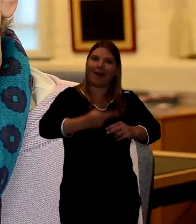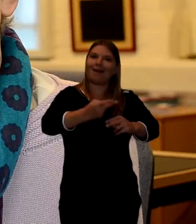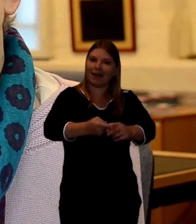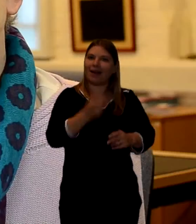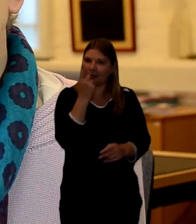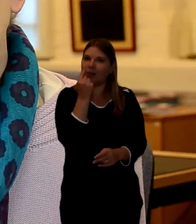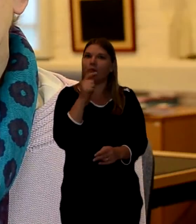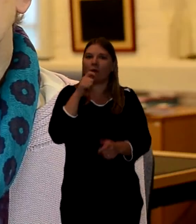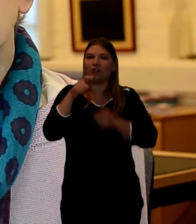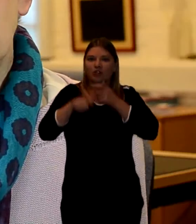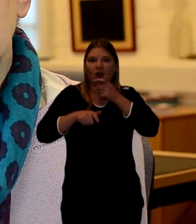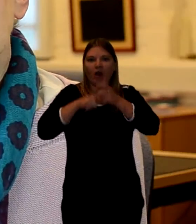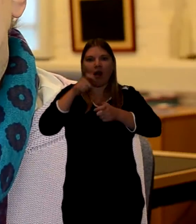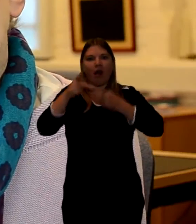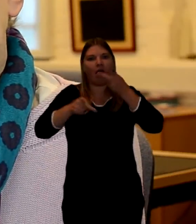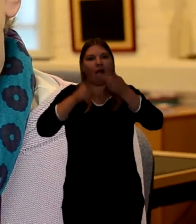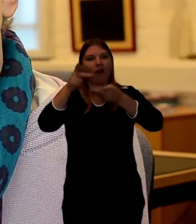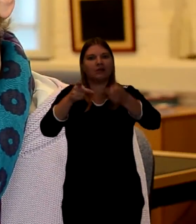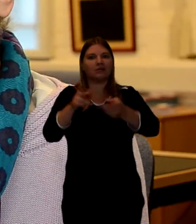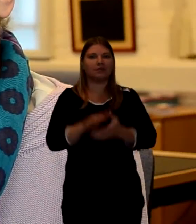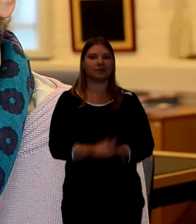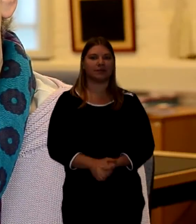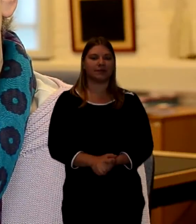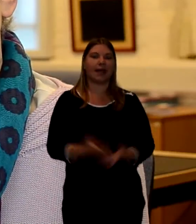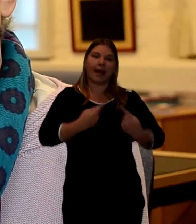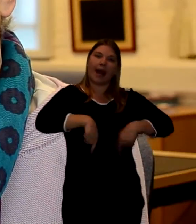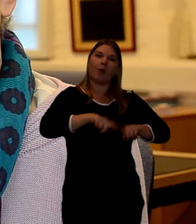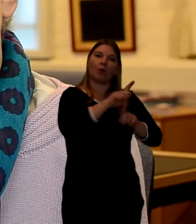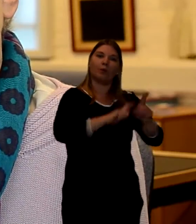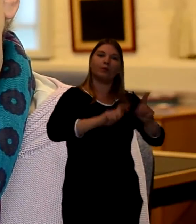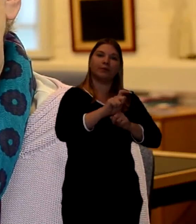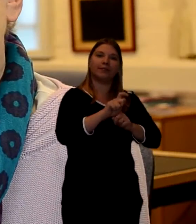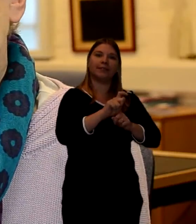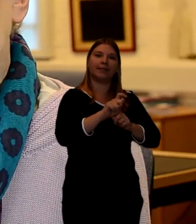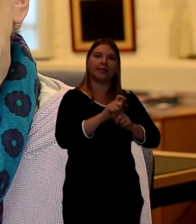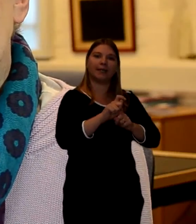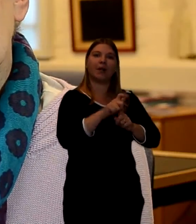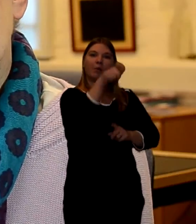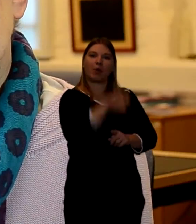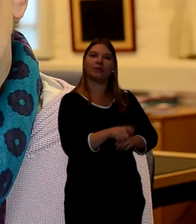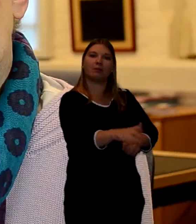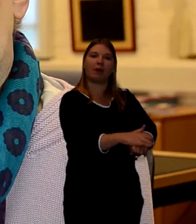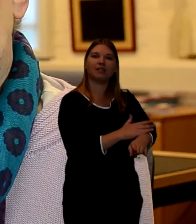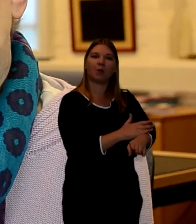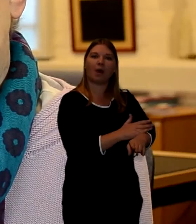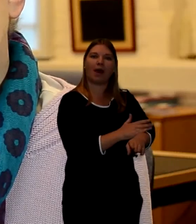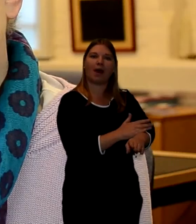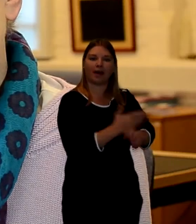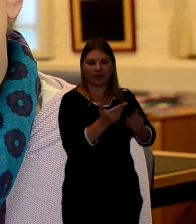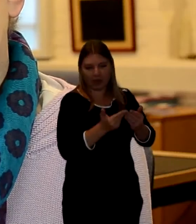In buddhist tradition the 40th day after the death is auspicious.